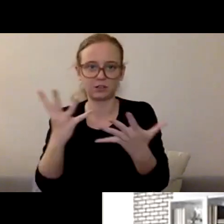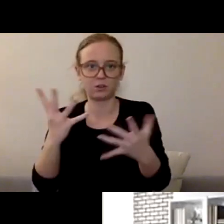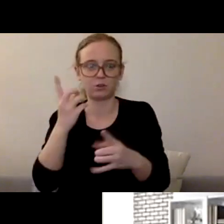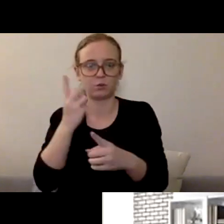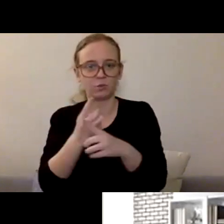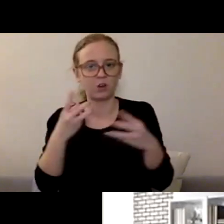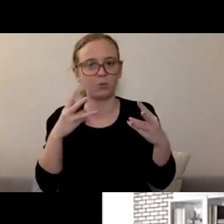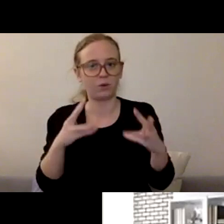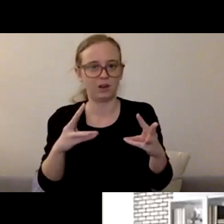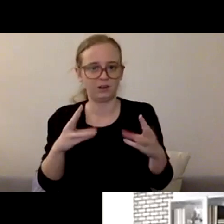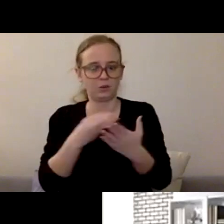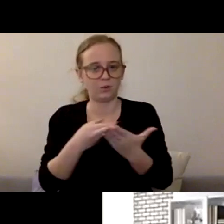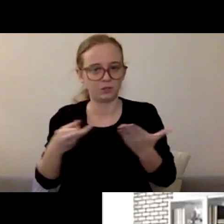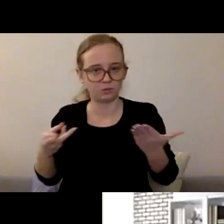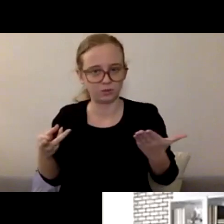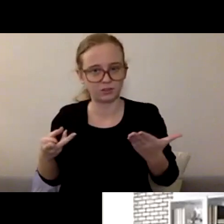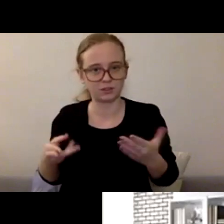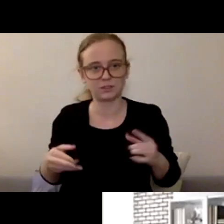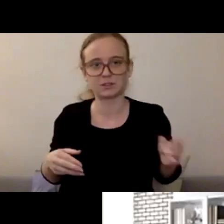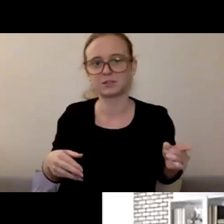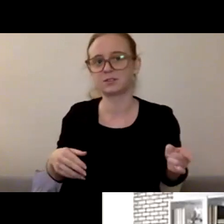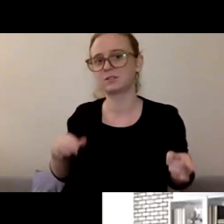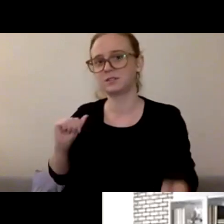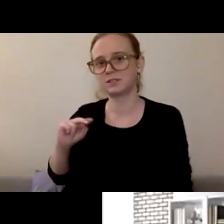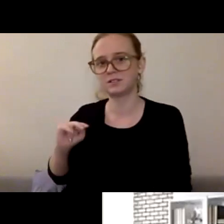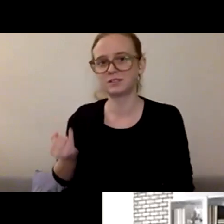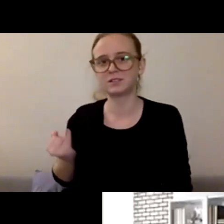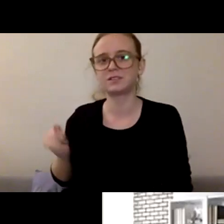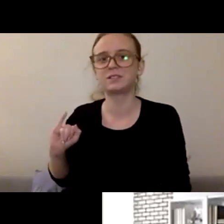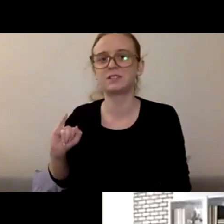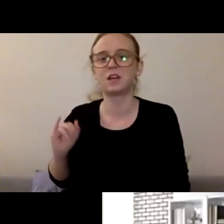that sense of approaching someone with curiosity